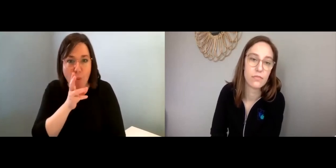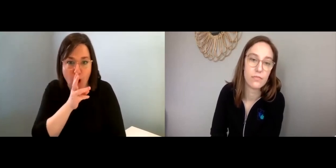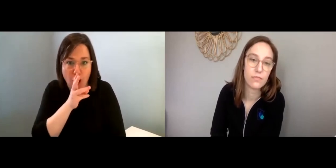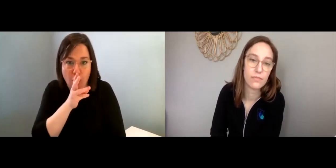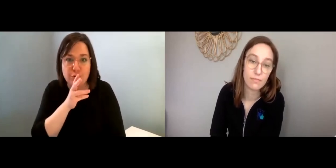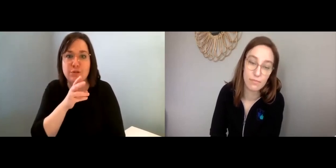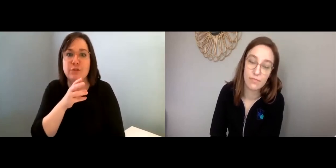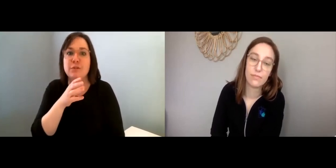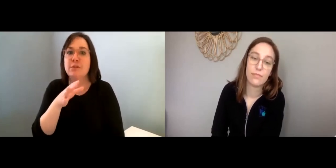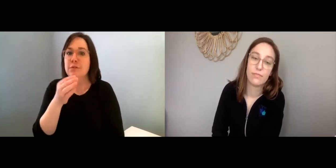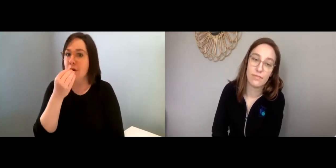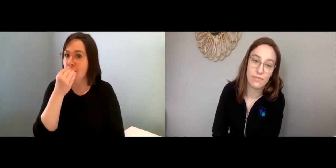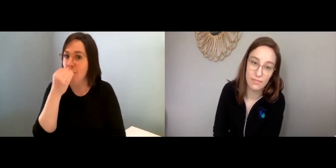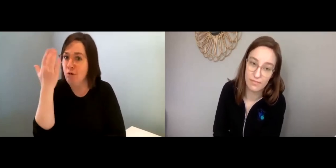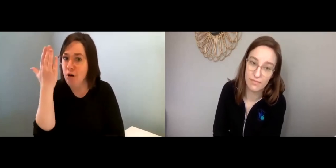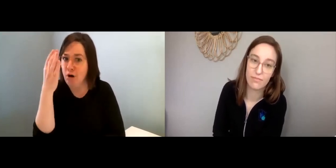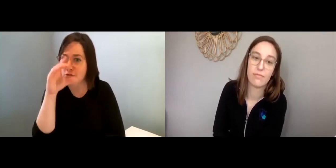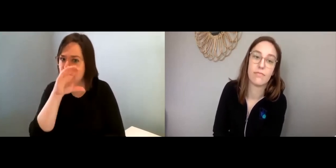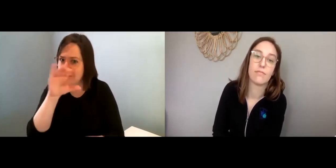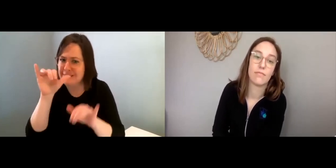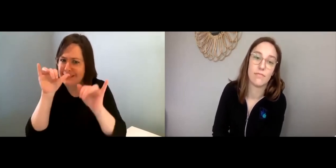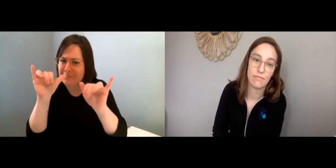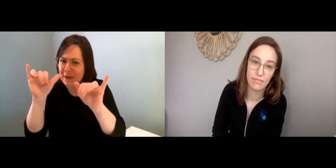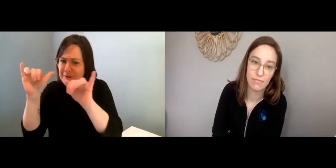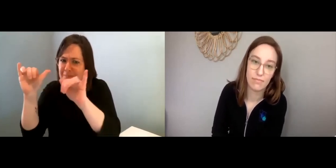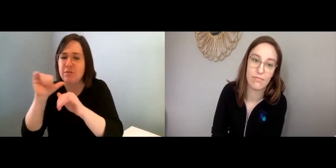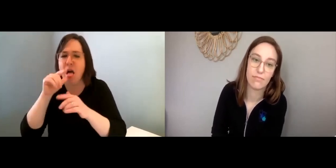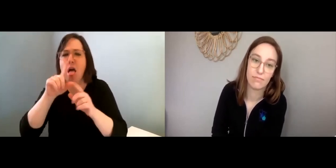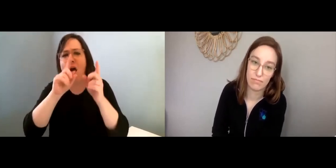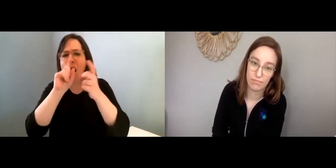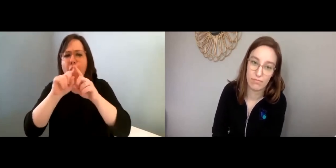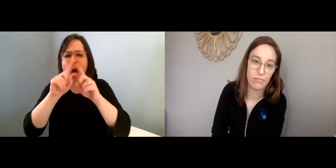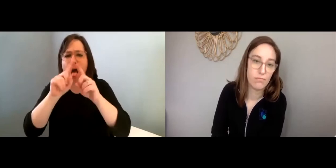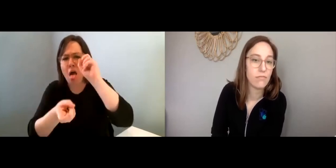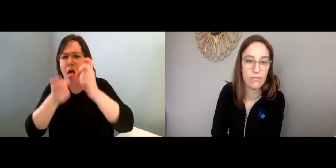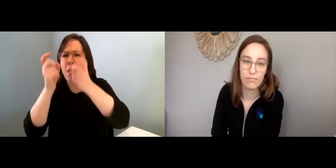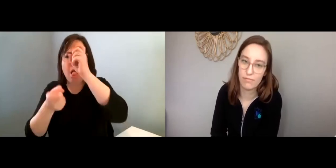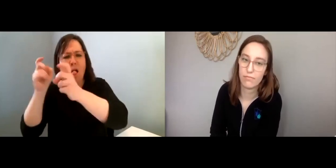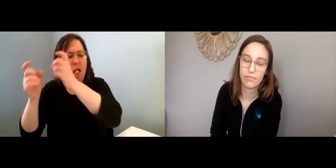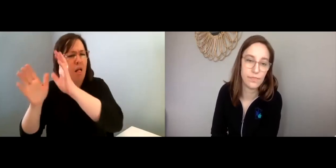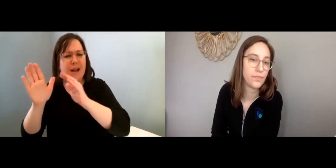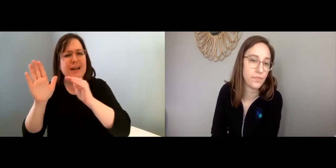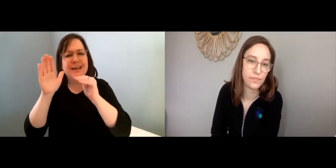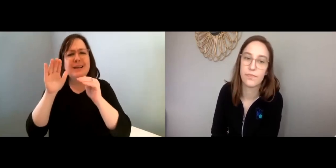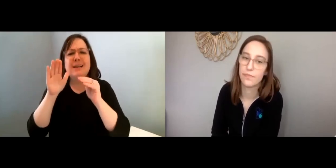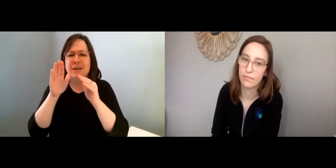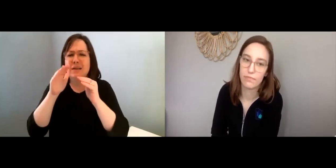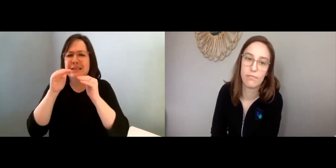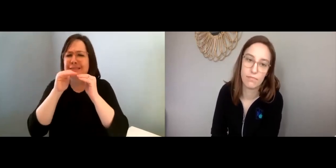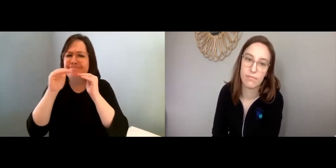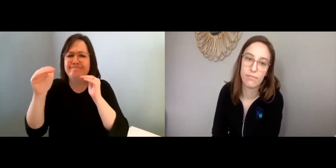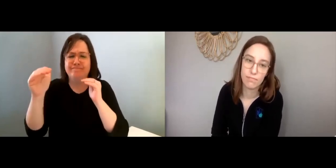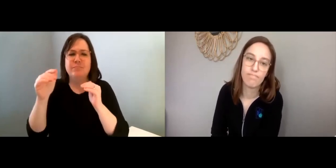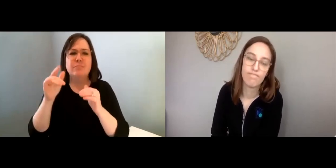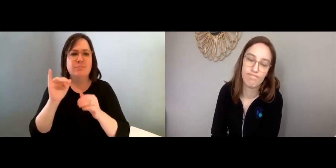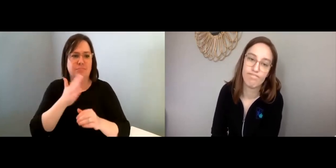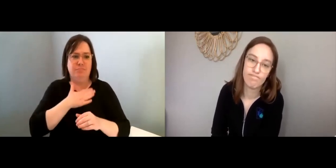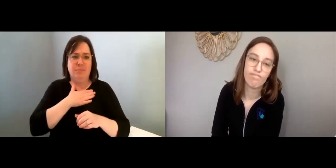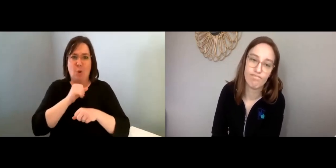are like don’t forget to drink water, have lunch, the same as you would normally. You don’t need to make all these major adjustments.